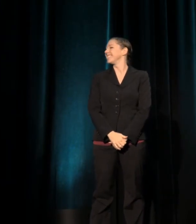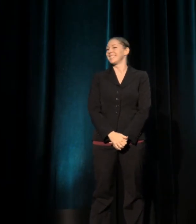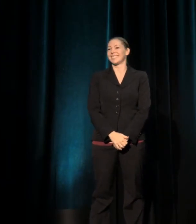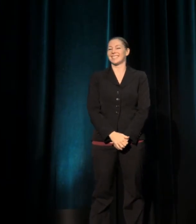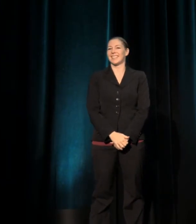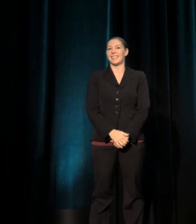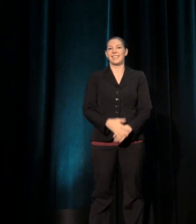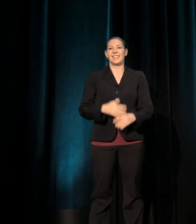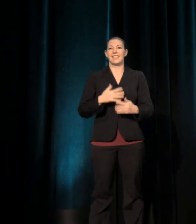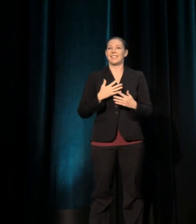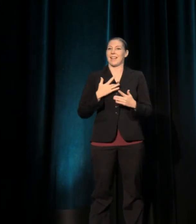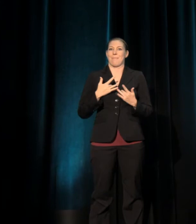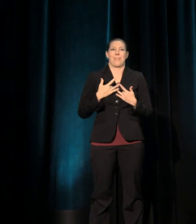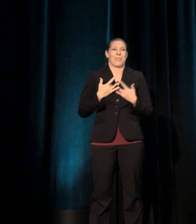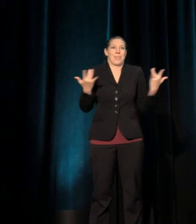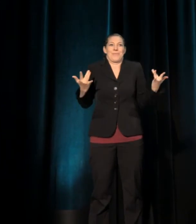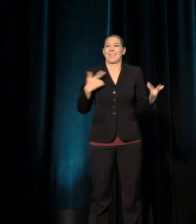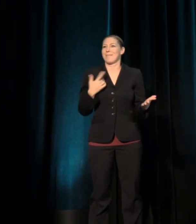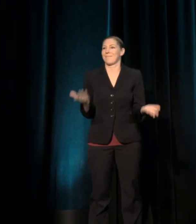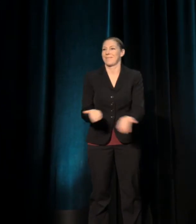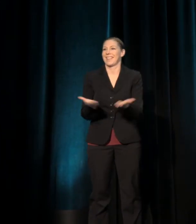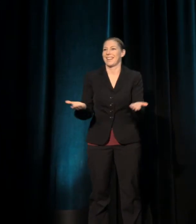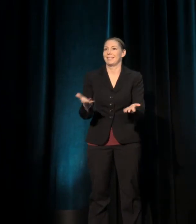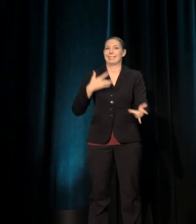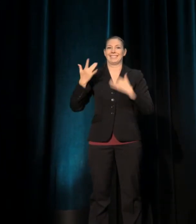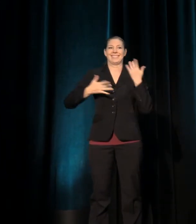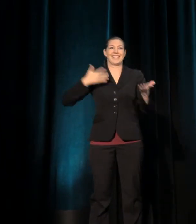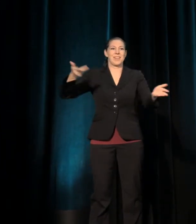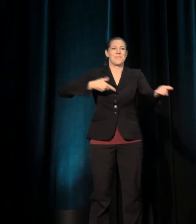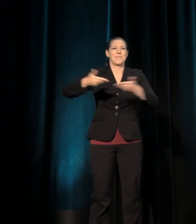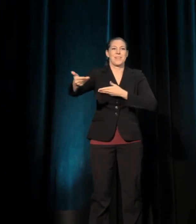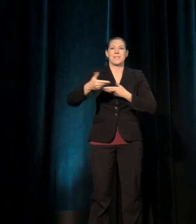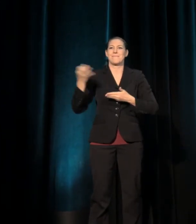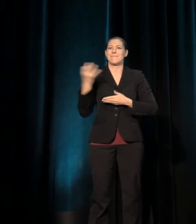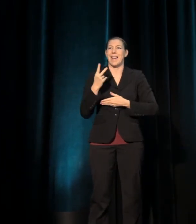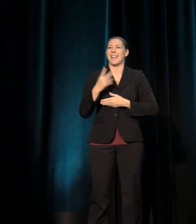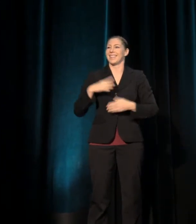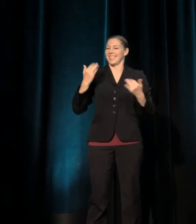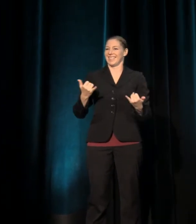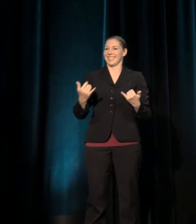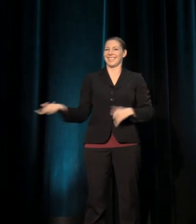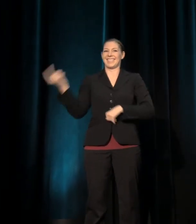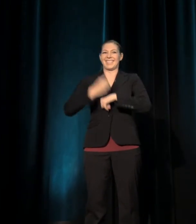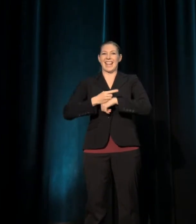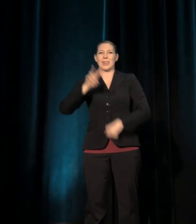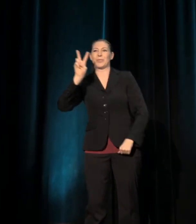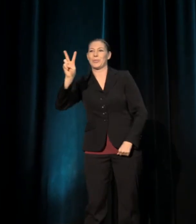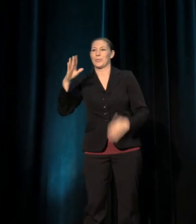I'm very thrilled to be here and very excited to welcome you back to our second day at the National Conference here in Portland